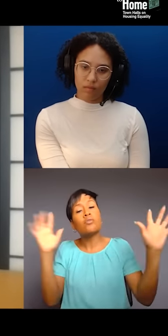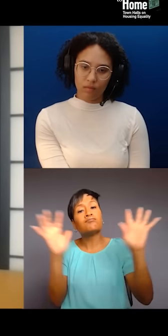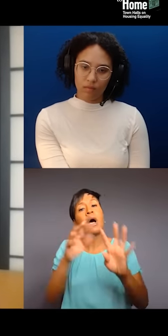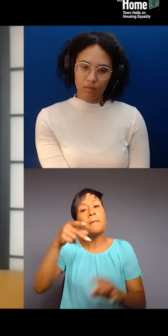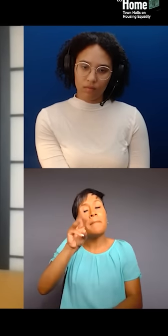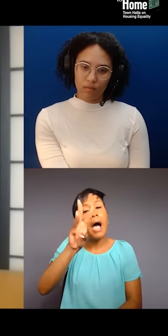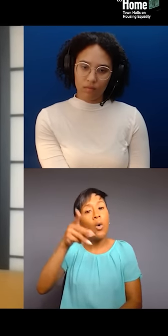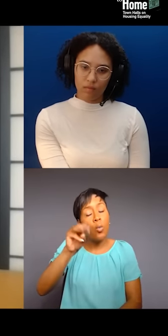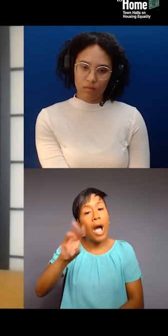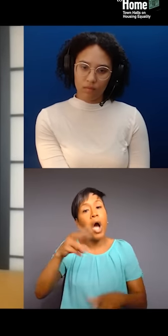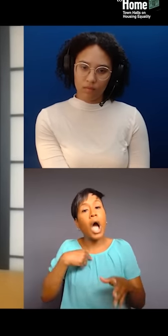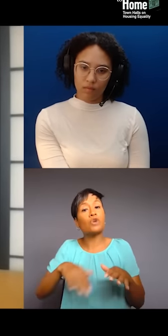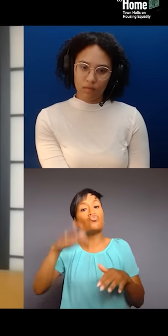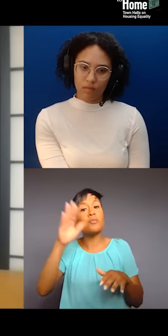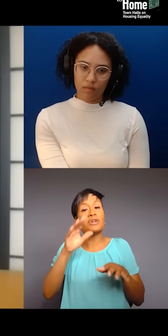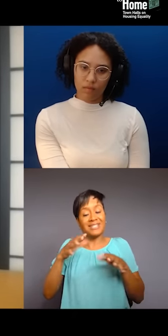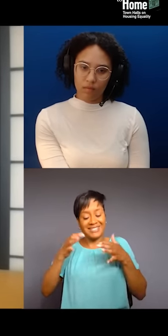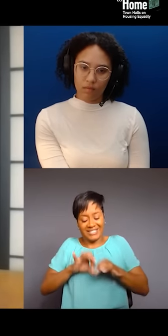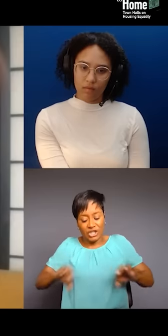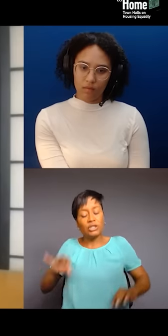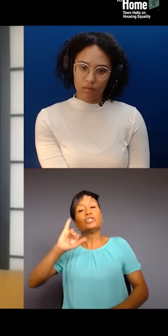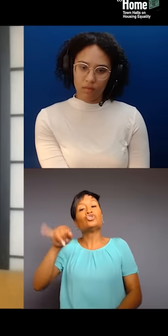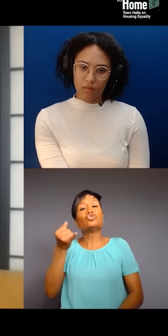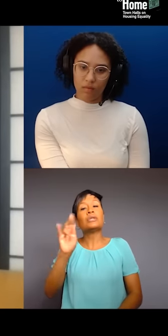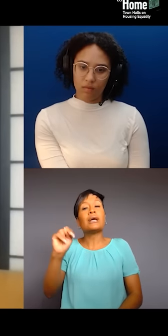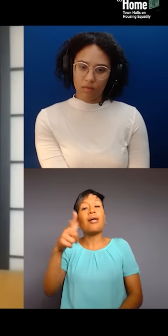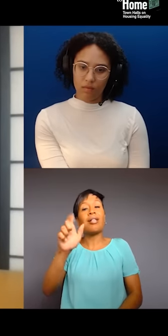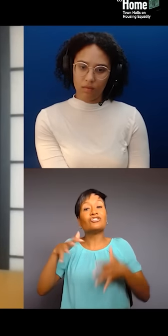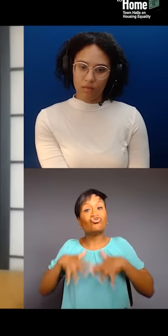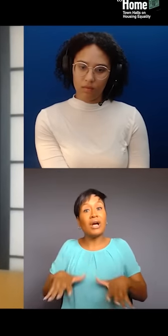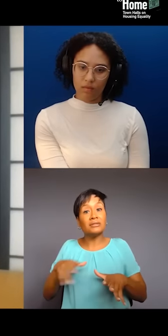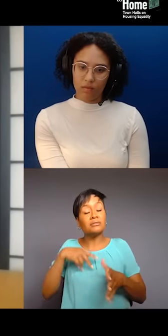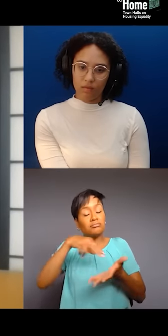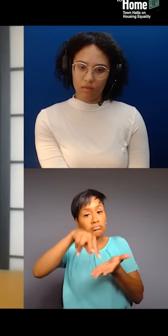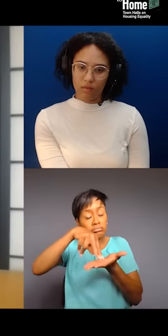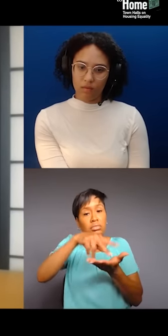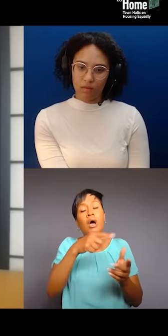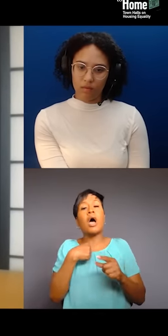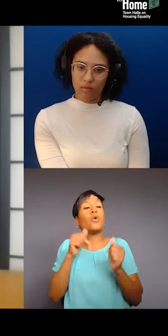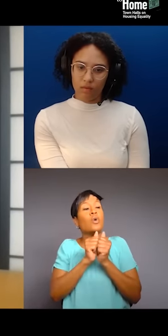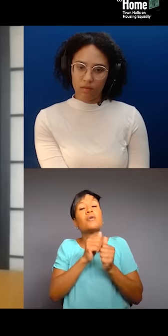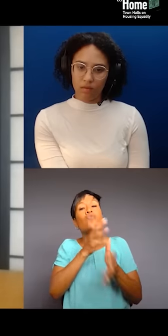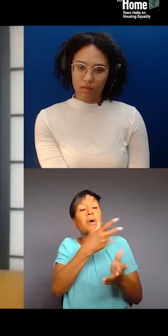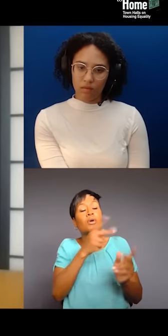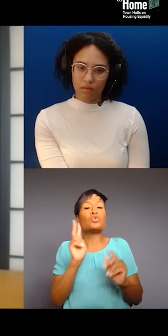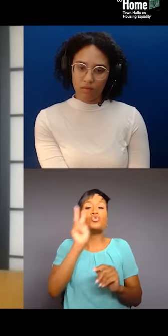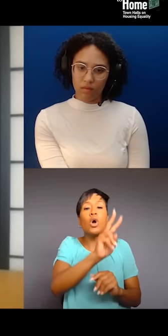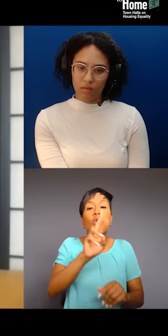going to reservations with my grandmother. We grew up with the map of Turtle Islands of the United States with, you know, different territories